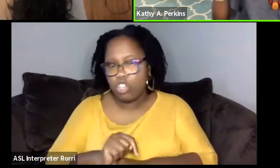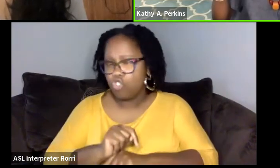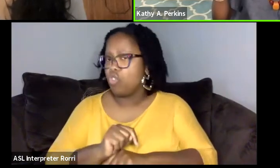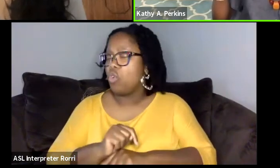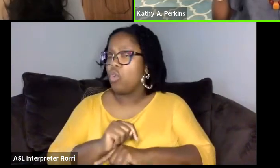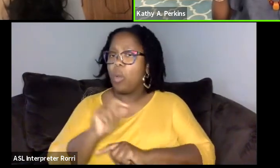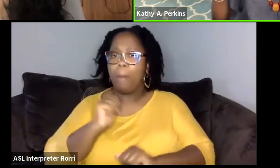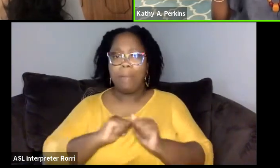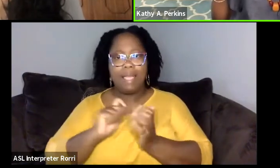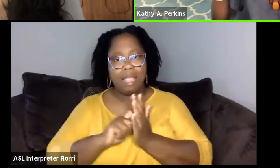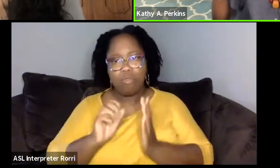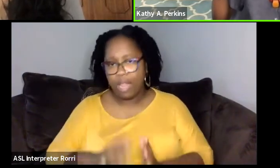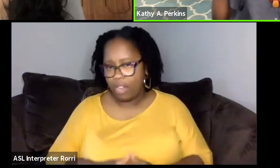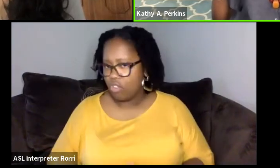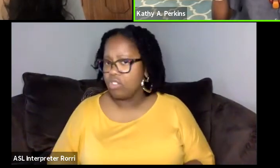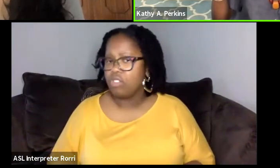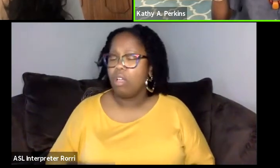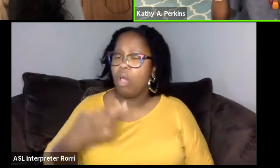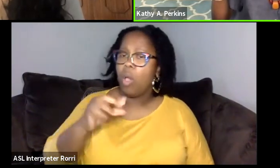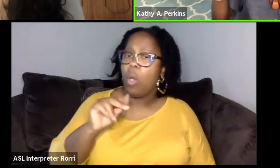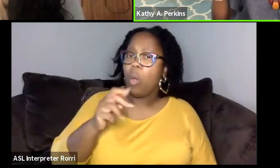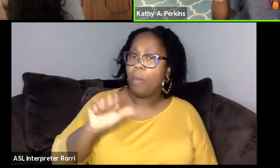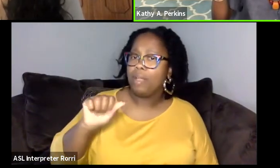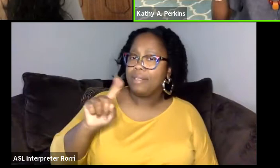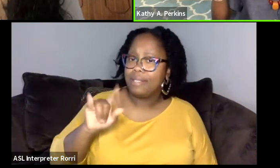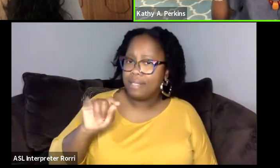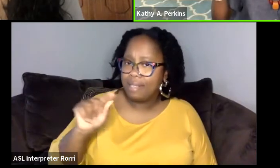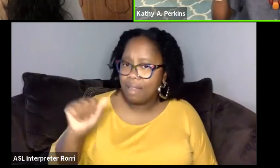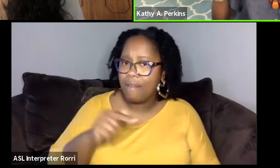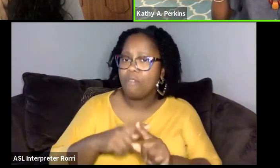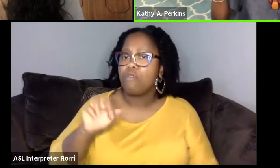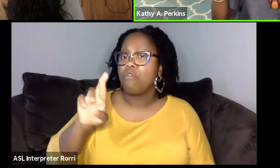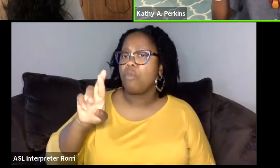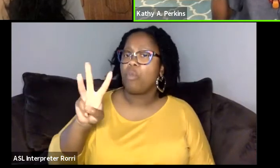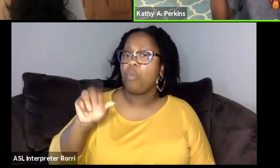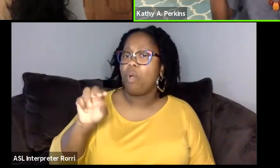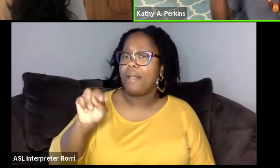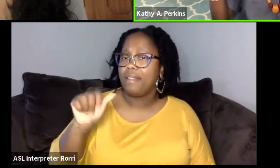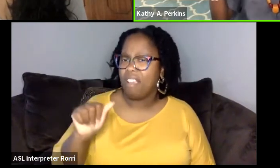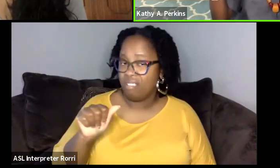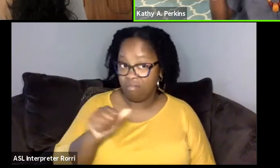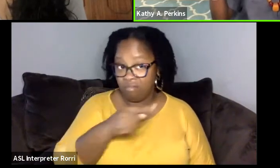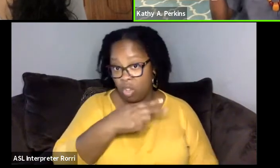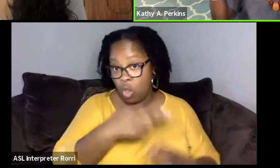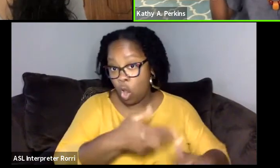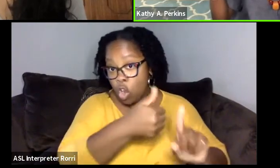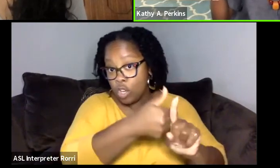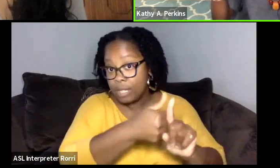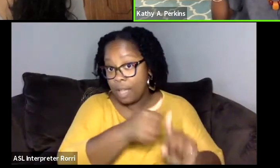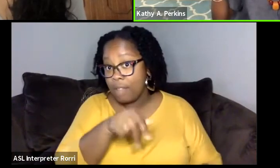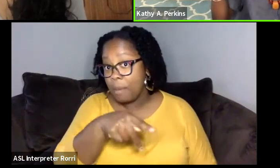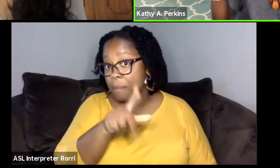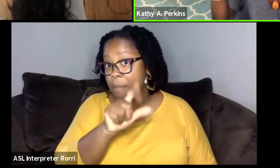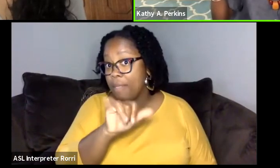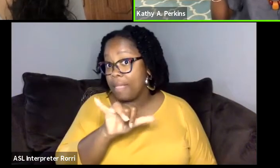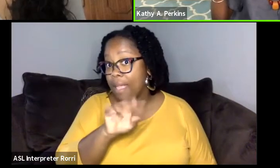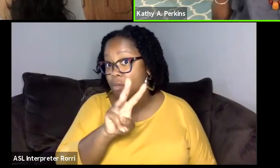You probably know Hope Azeda from Rwanda. I don't think she called herself a playwright. I think she calls herself a Playmaker,